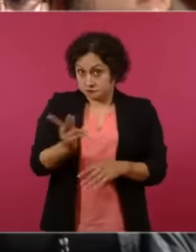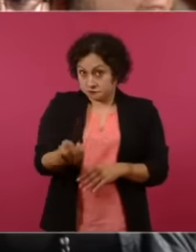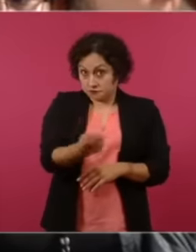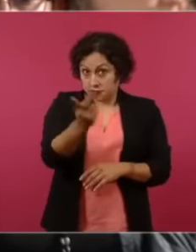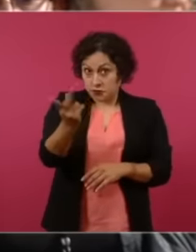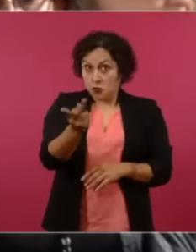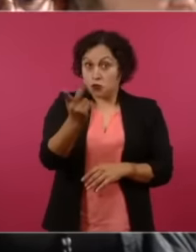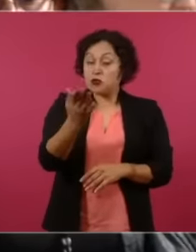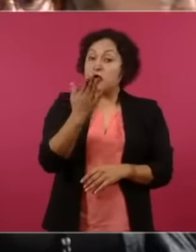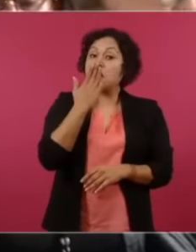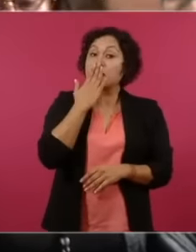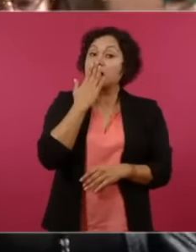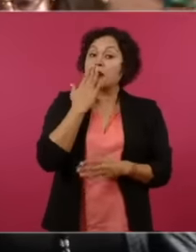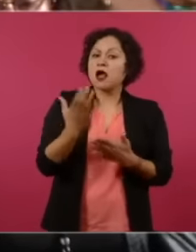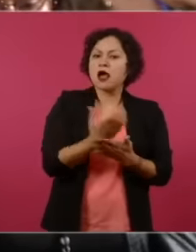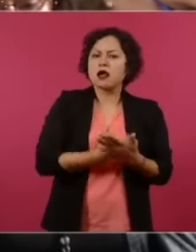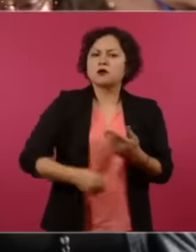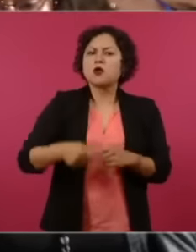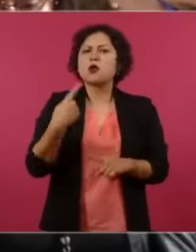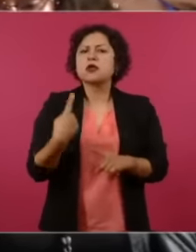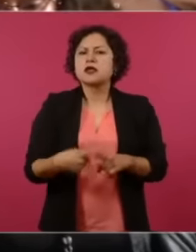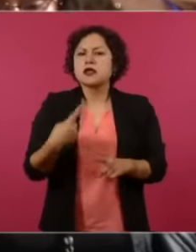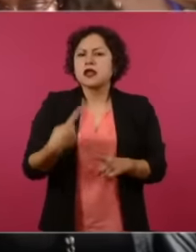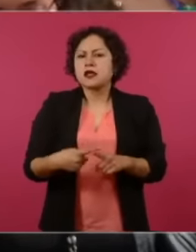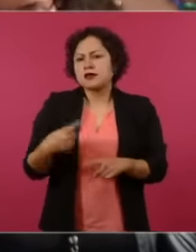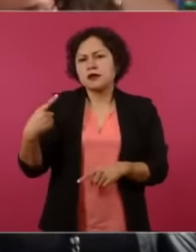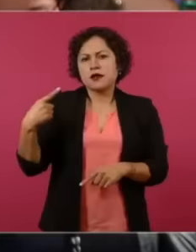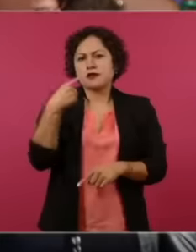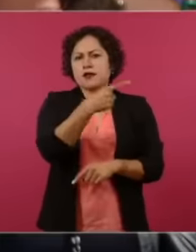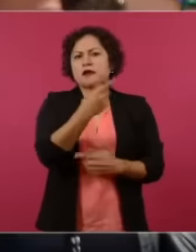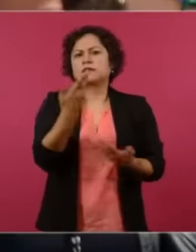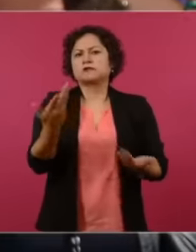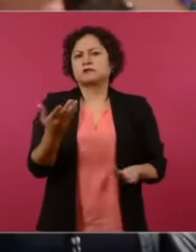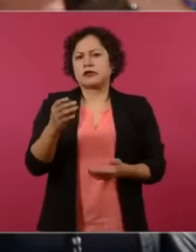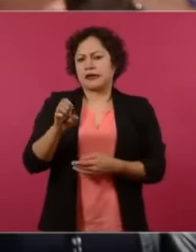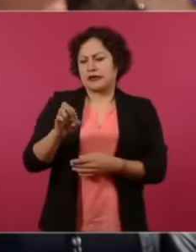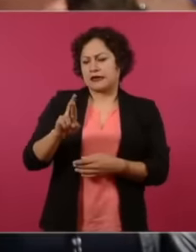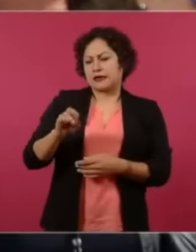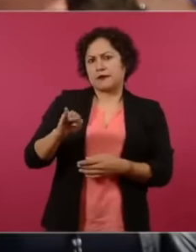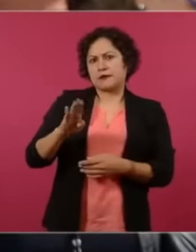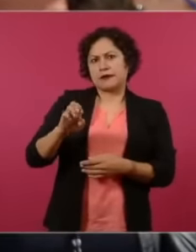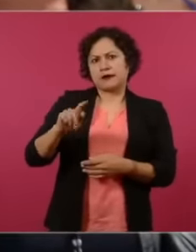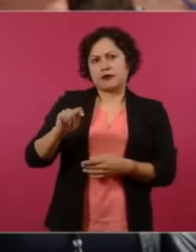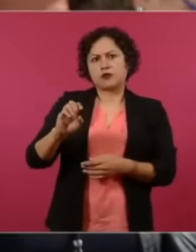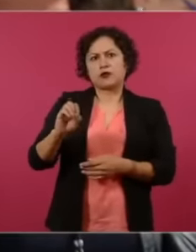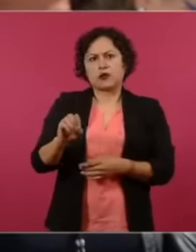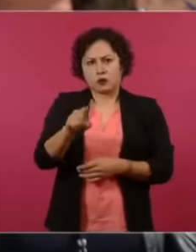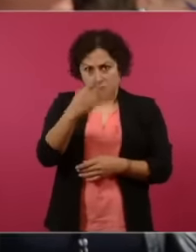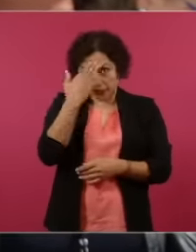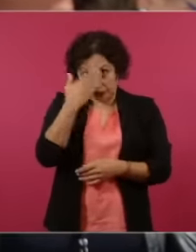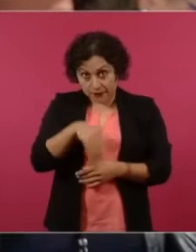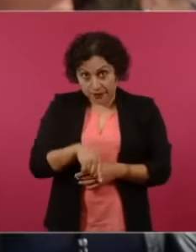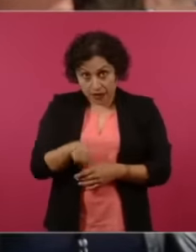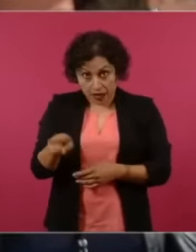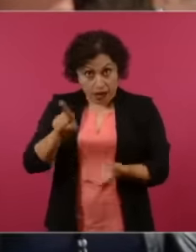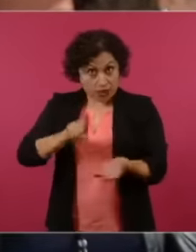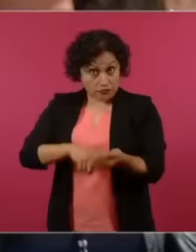Who is going to be a senator in Sonora Heriberto Aguilar and you know who It is Heriberto Aguilar, a brunette, who was